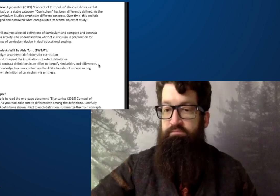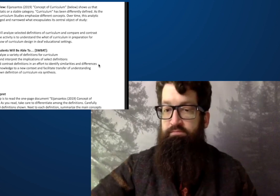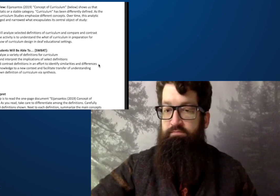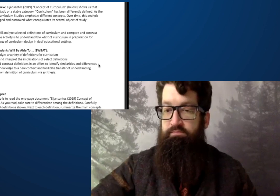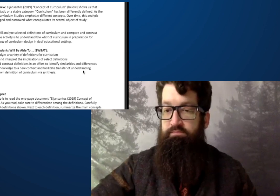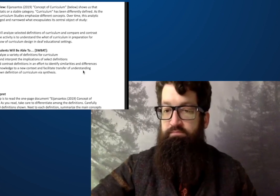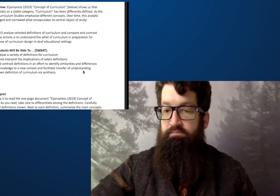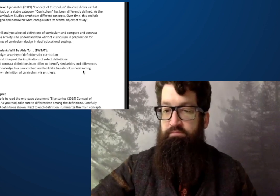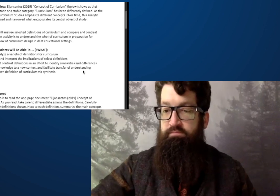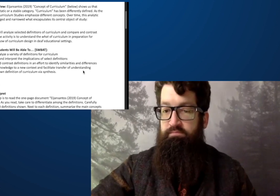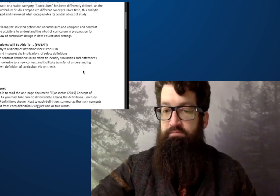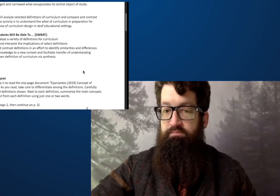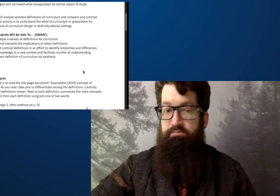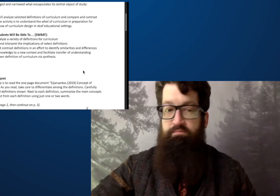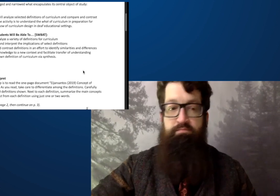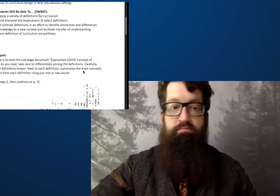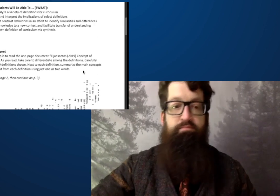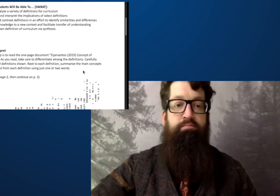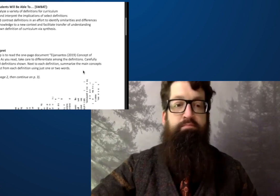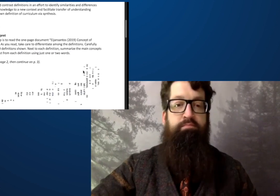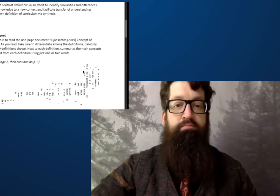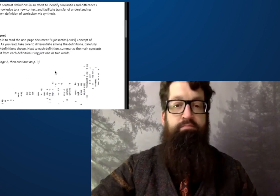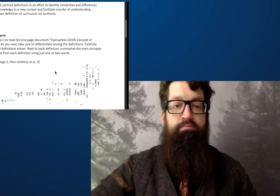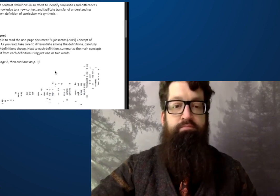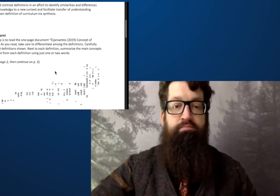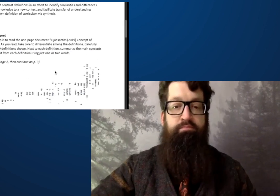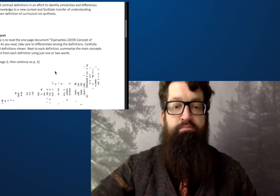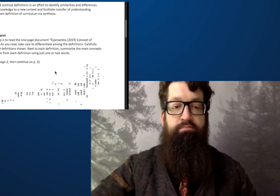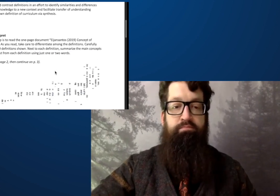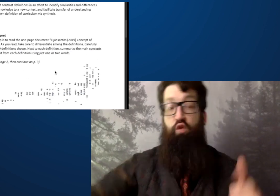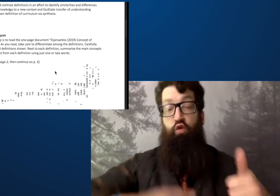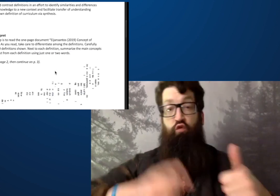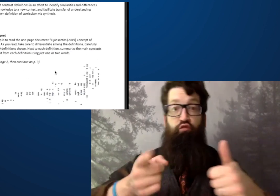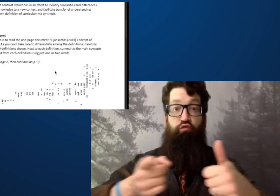and you're going to write your own definition.